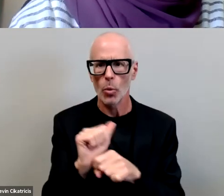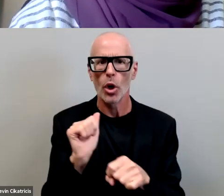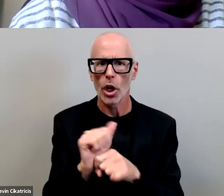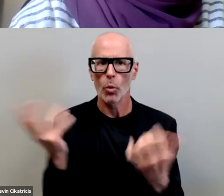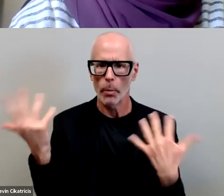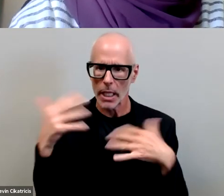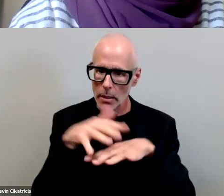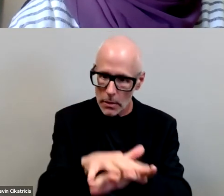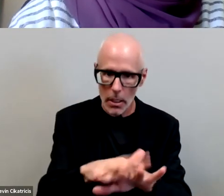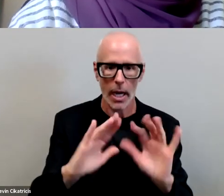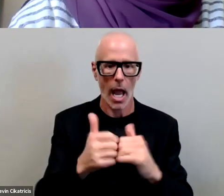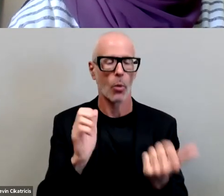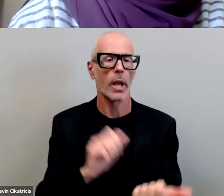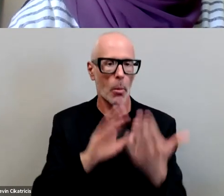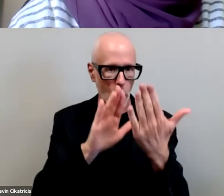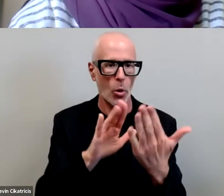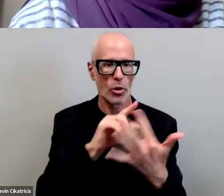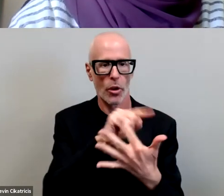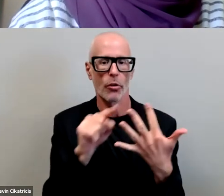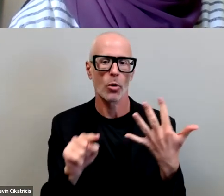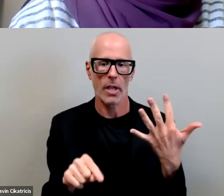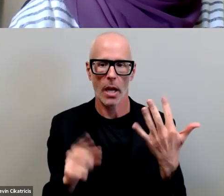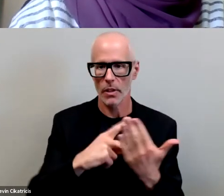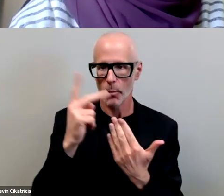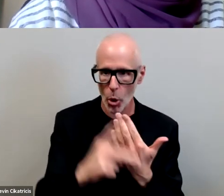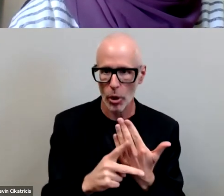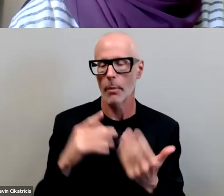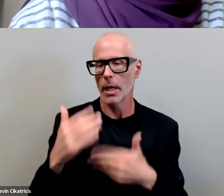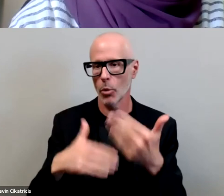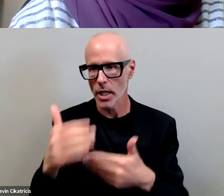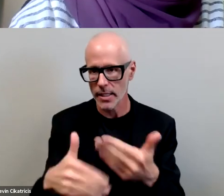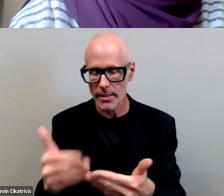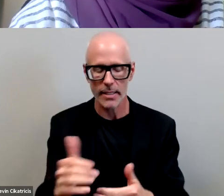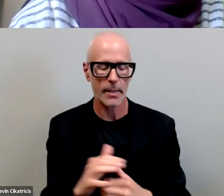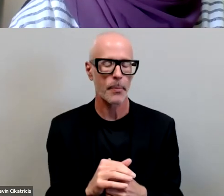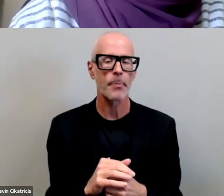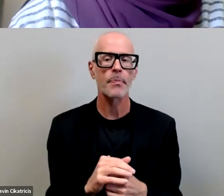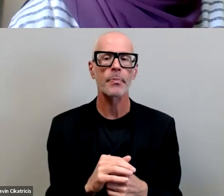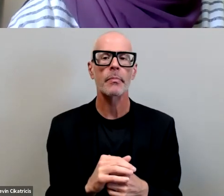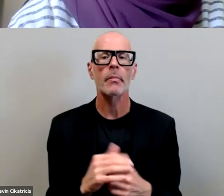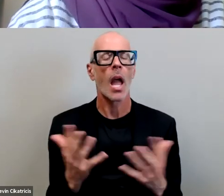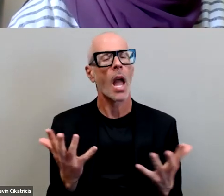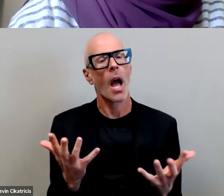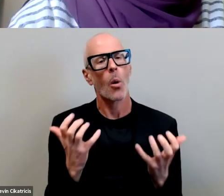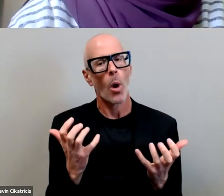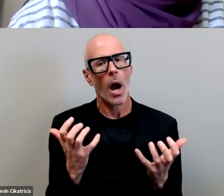how we approach those types of programming and processes um i i wanna i know there's a